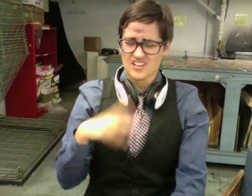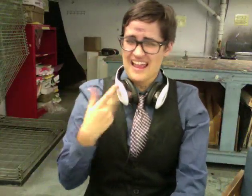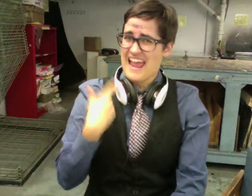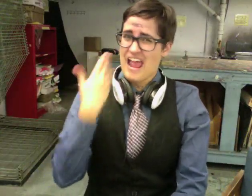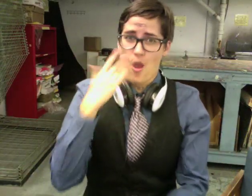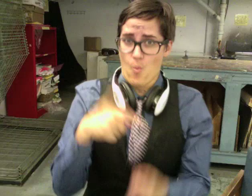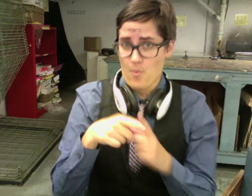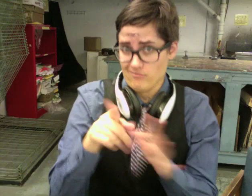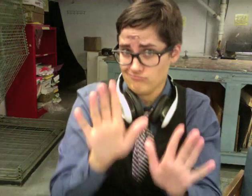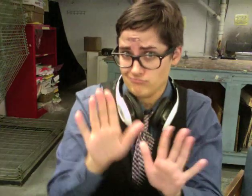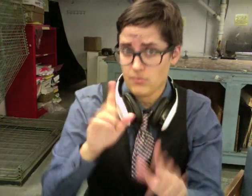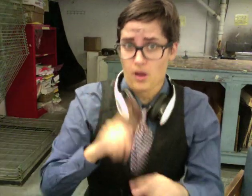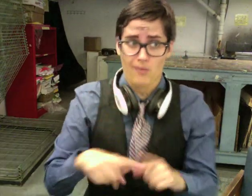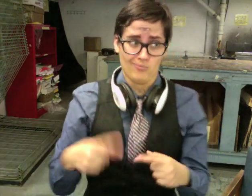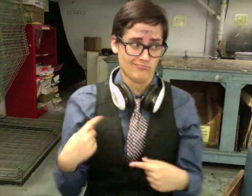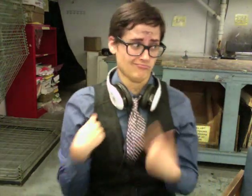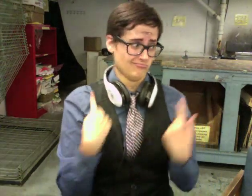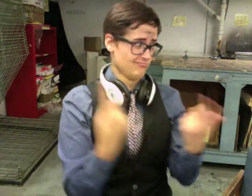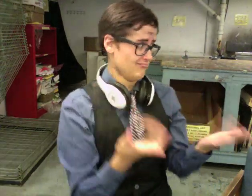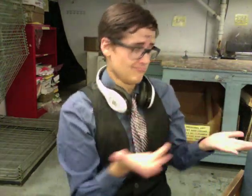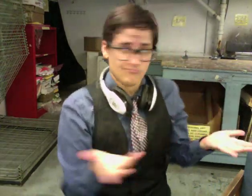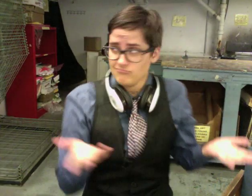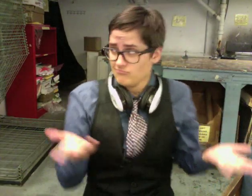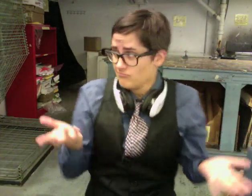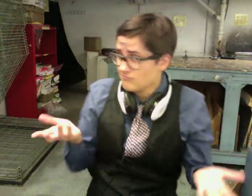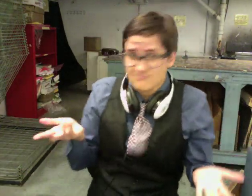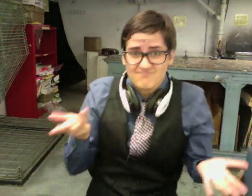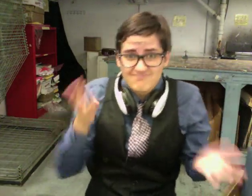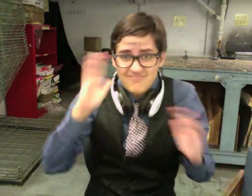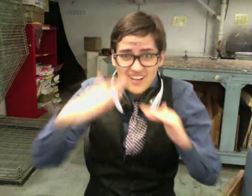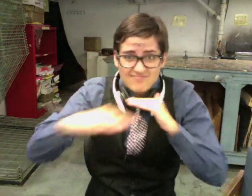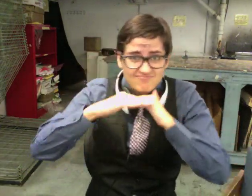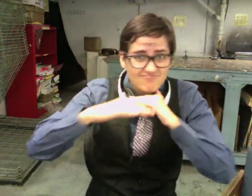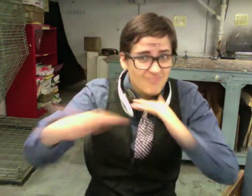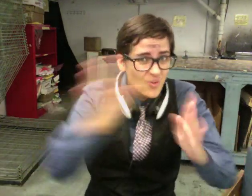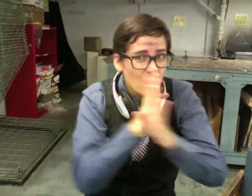going up and down all over the place. I don't know about you folks, but I think the ground